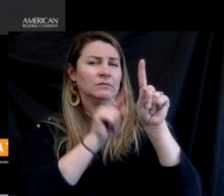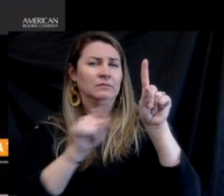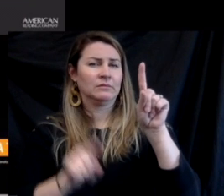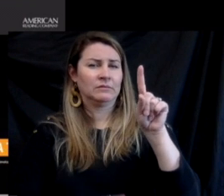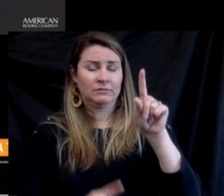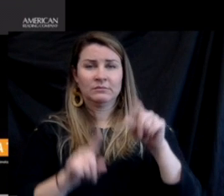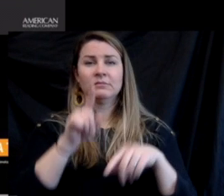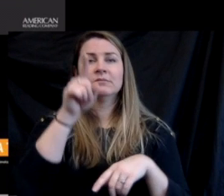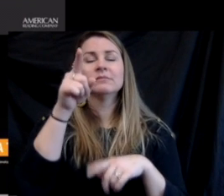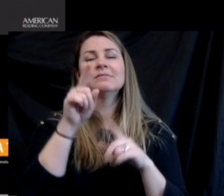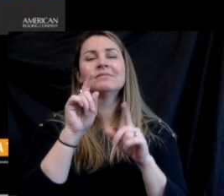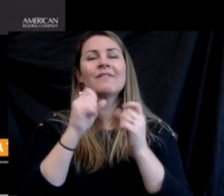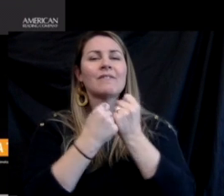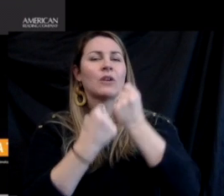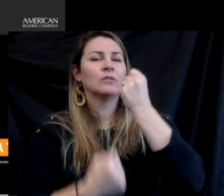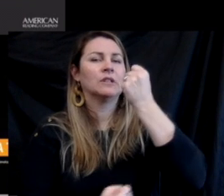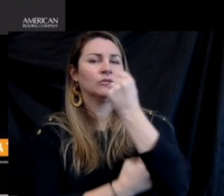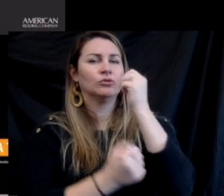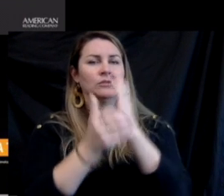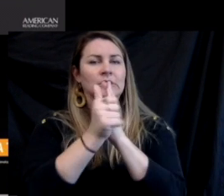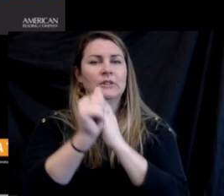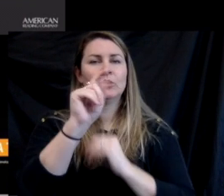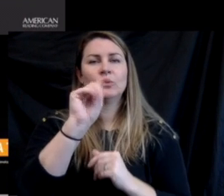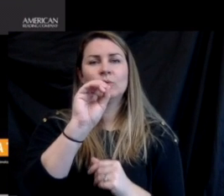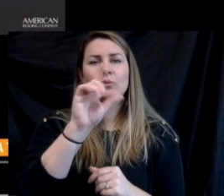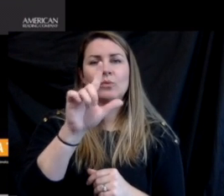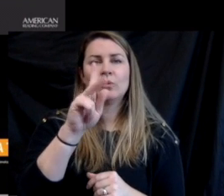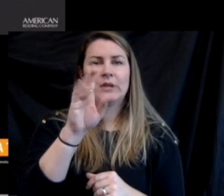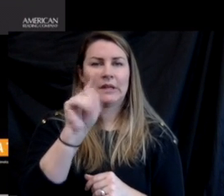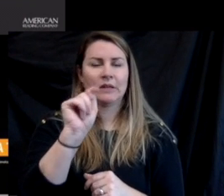and the first thing that typically pops up are the foundational skills toolkits.